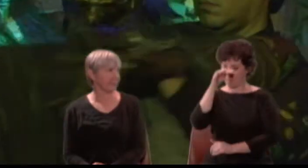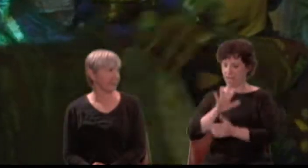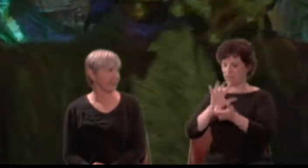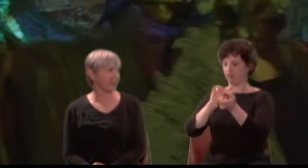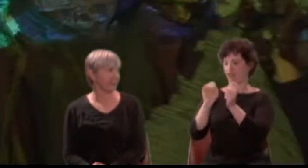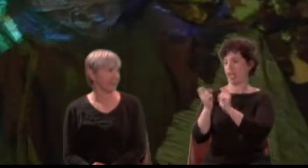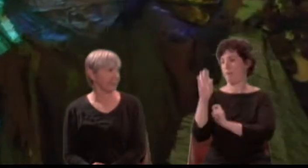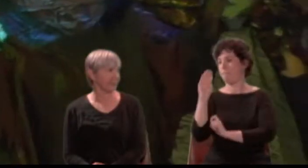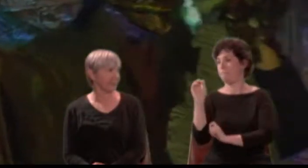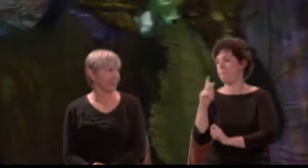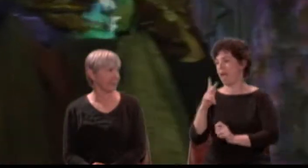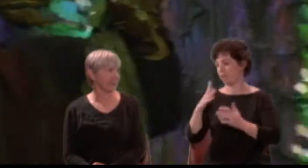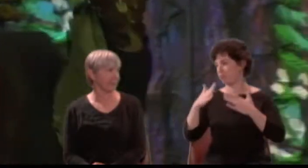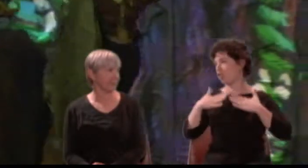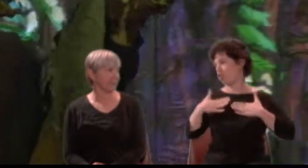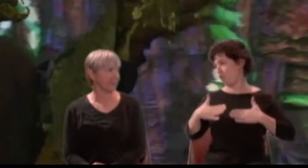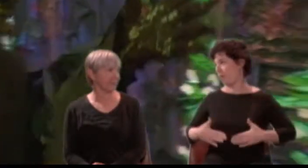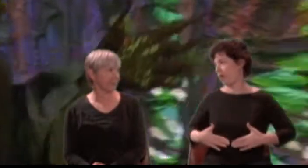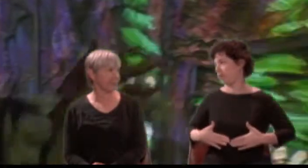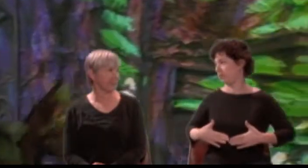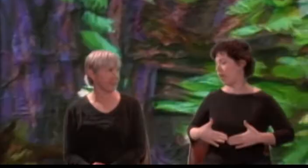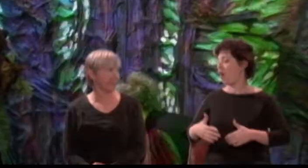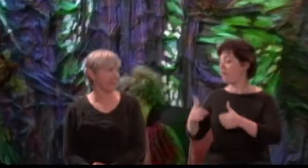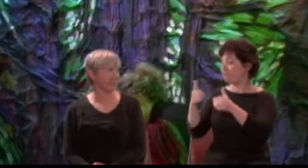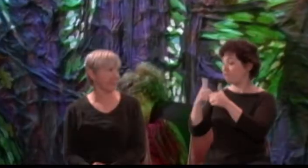But first I will release the fairy queen.